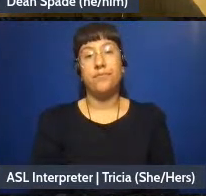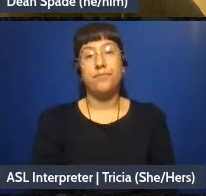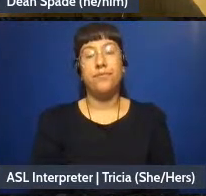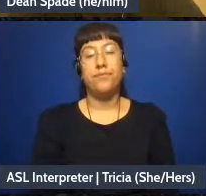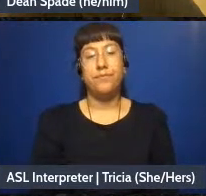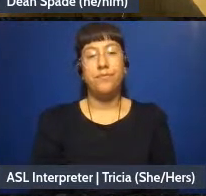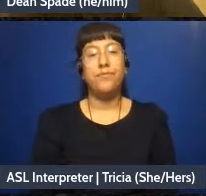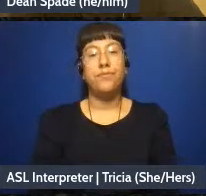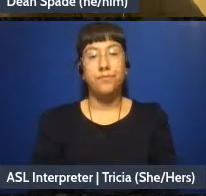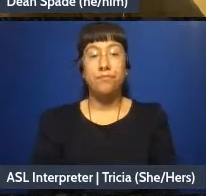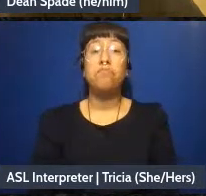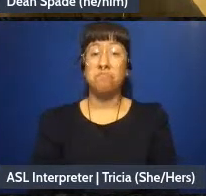This is great